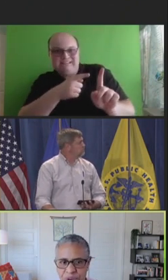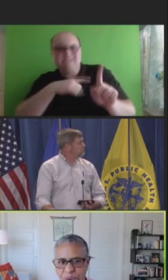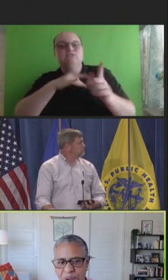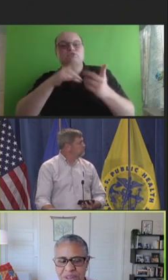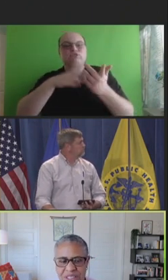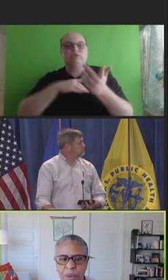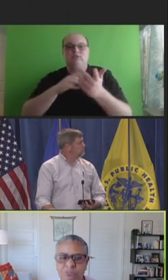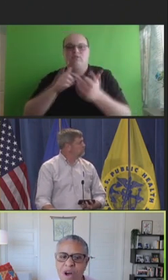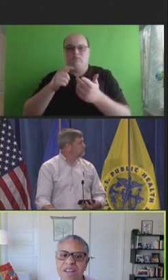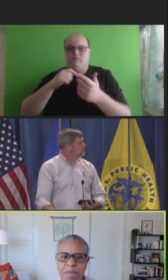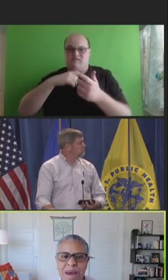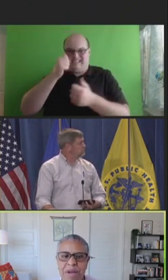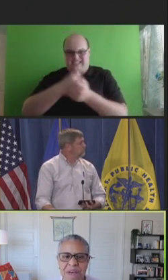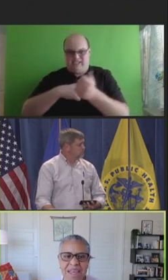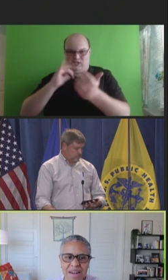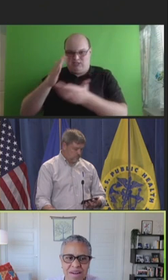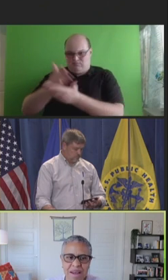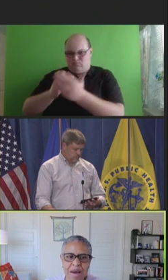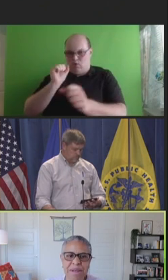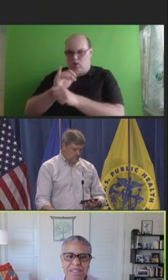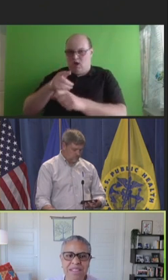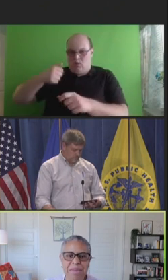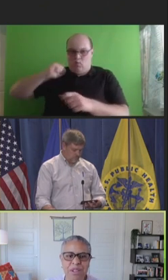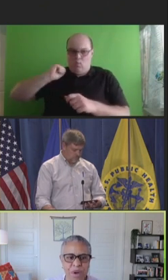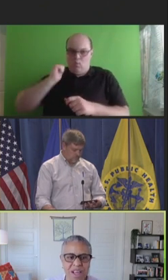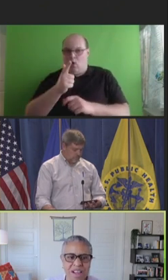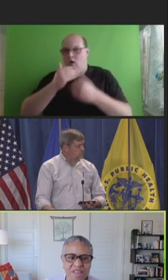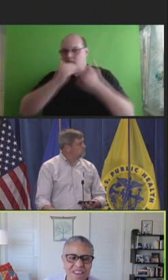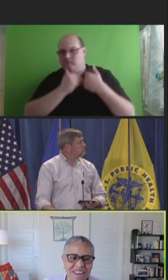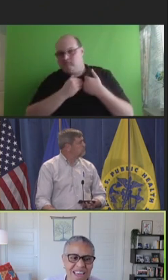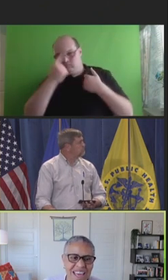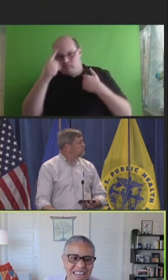And so, we've talked about that a bit, some as well.